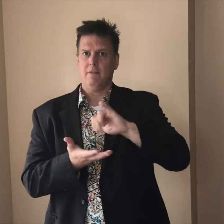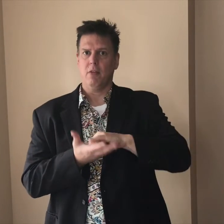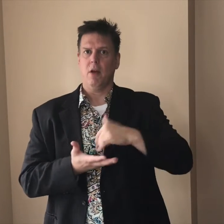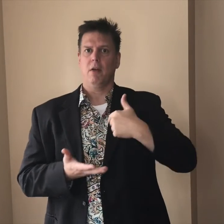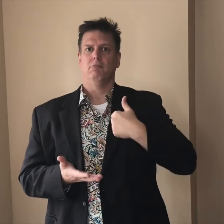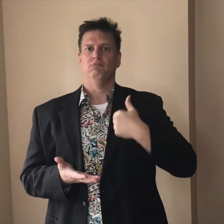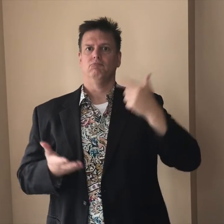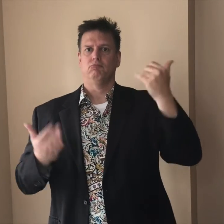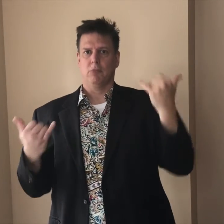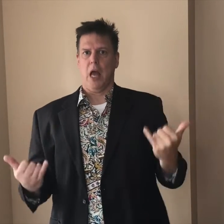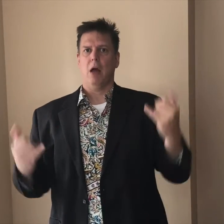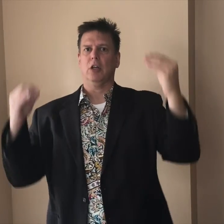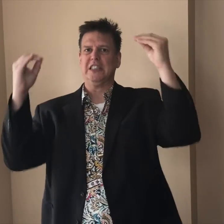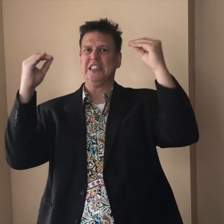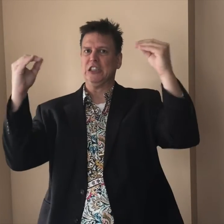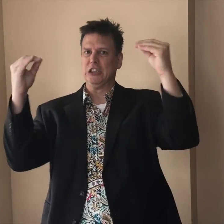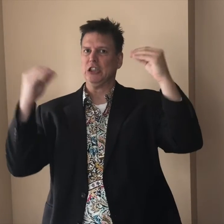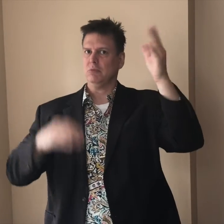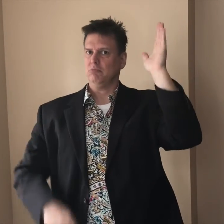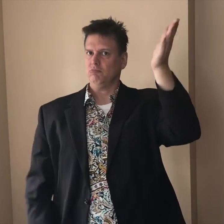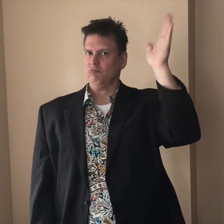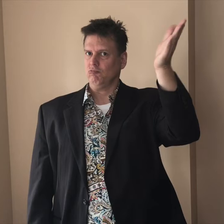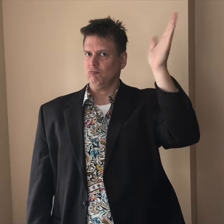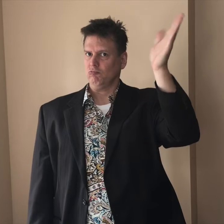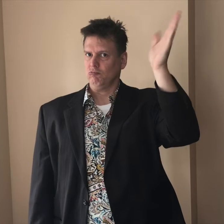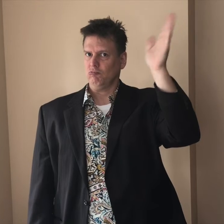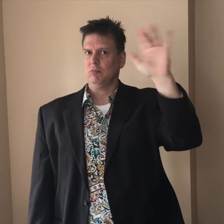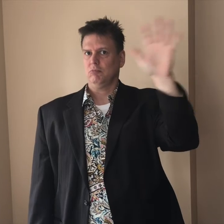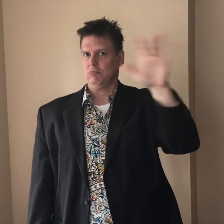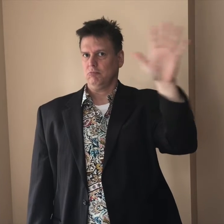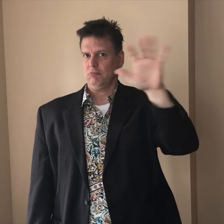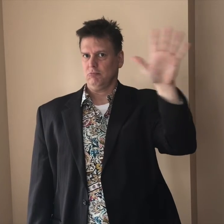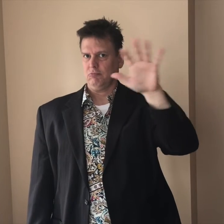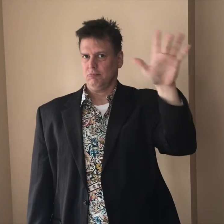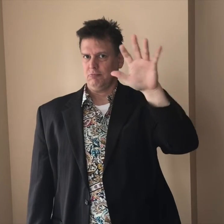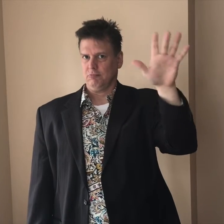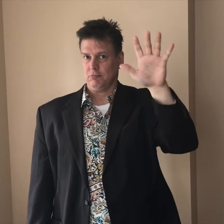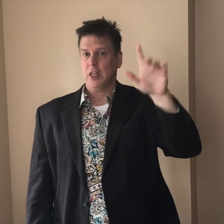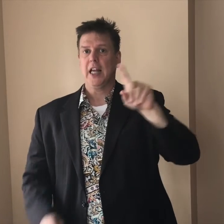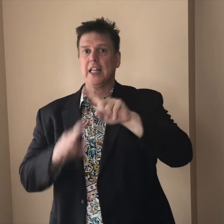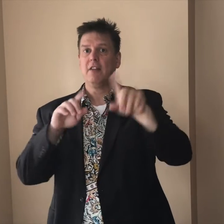It means that the user believes that they are currently teaching or presenting